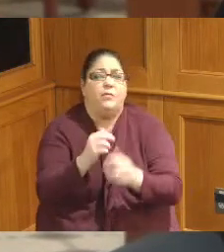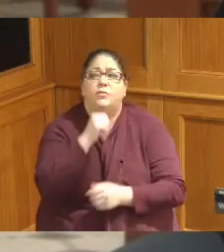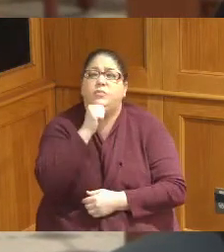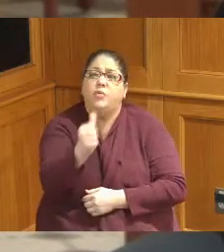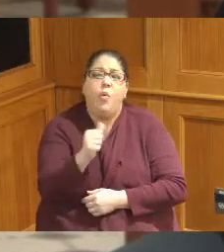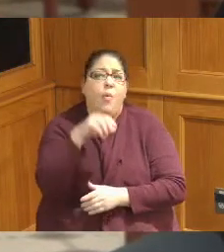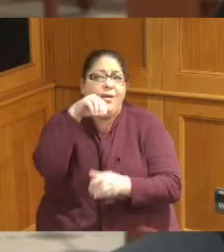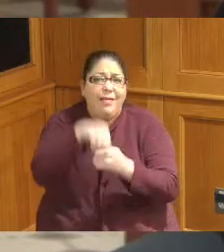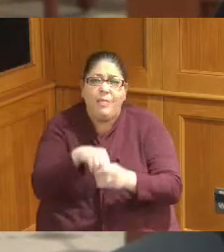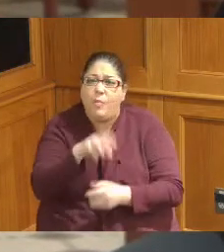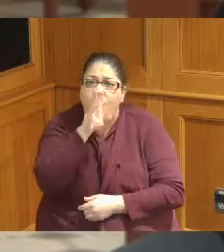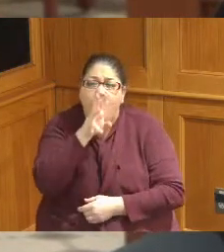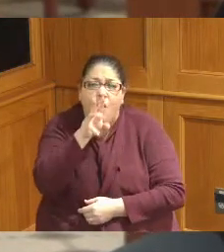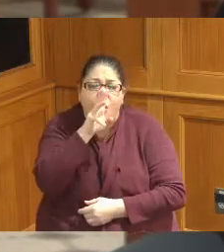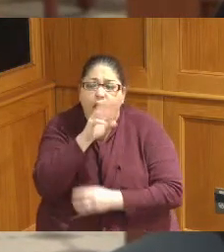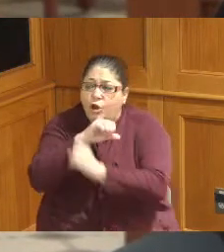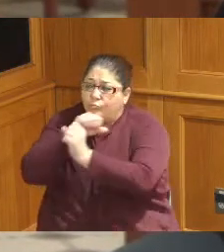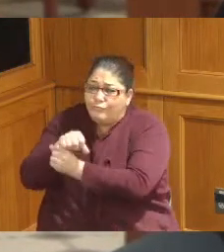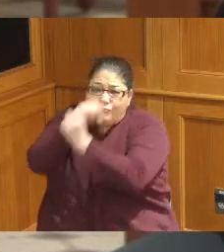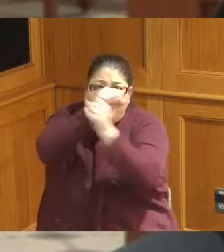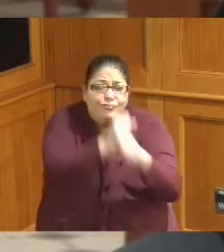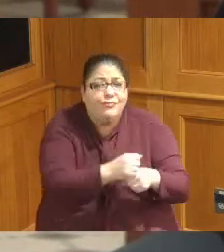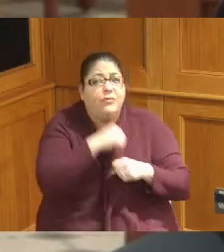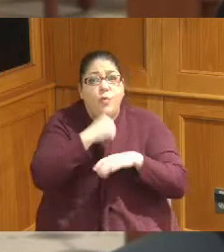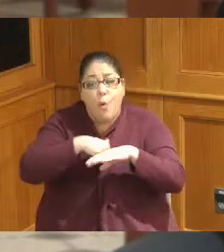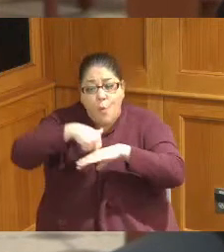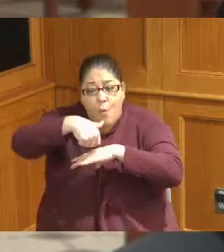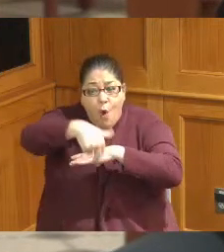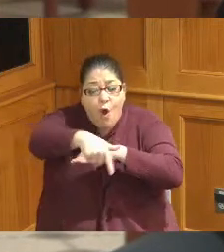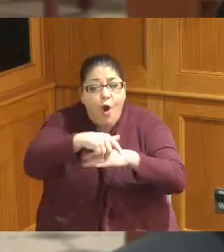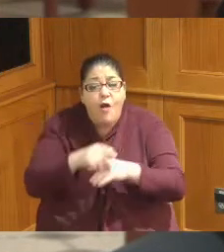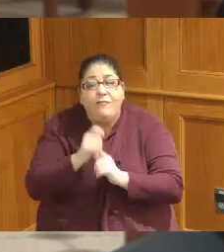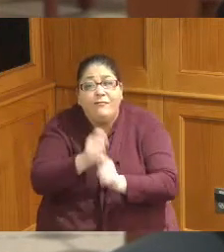notice we're trying to get that information out through our social media and partners